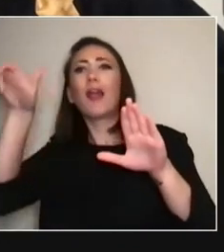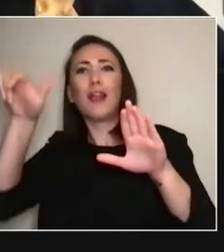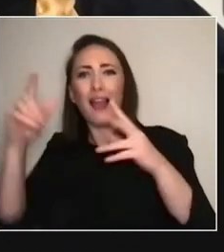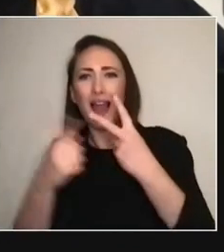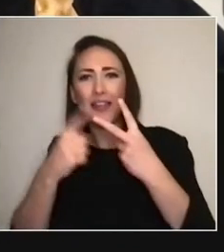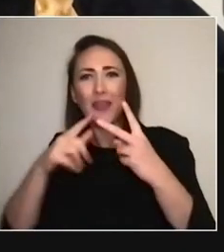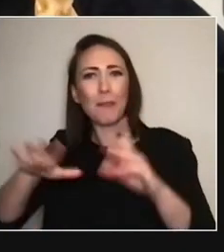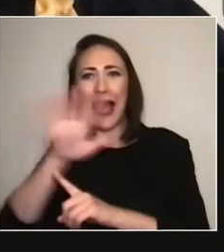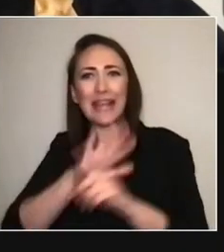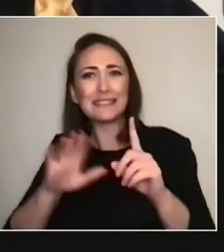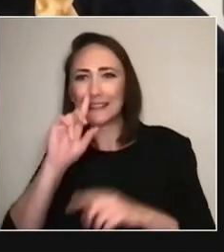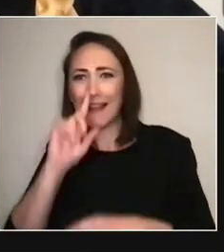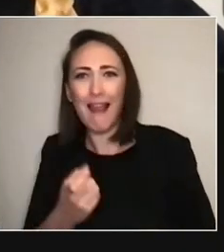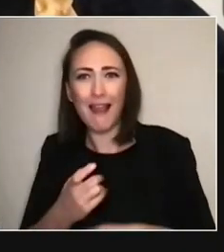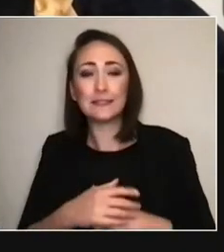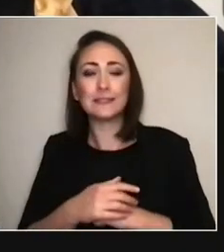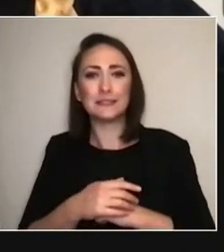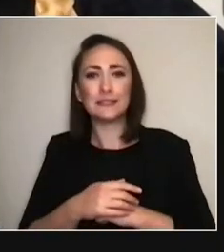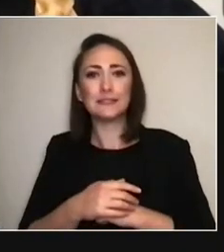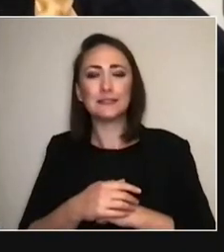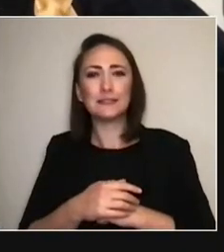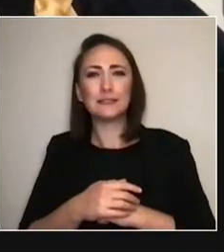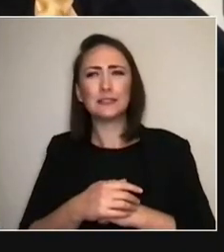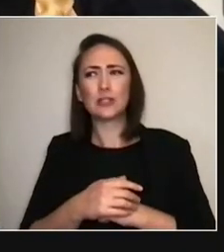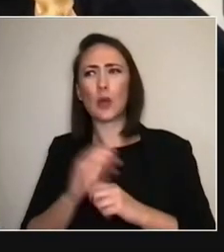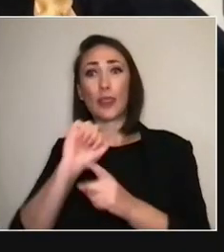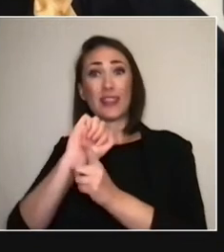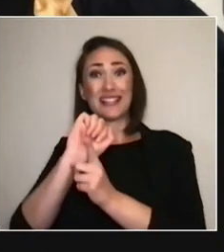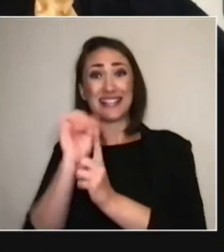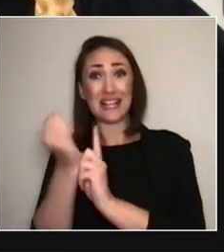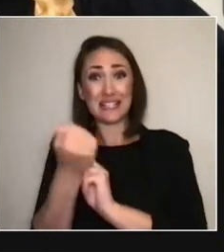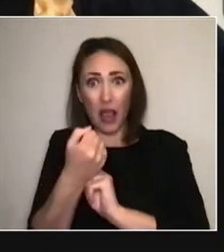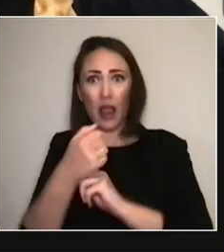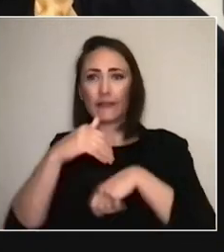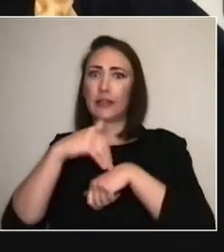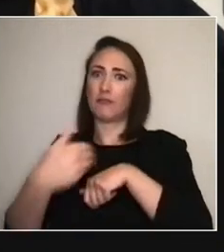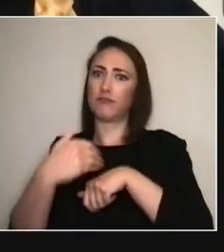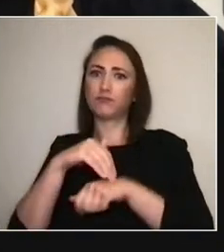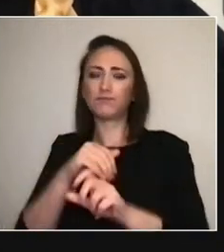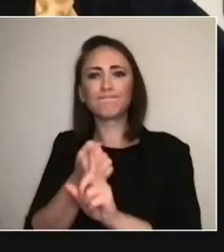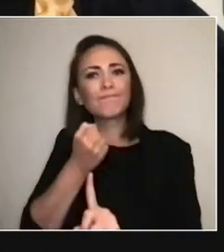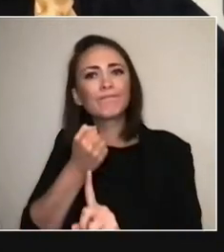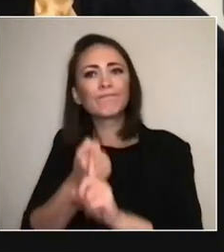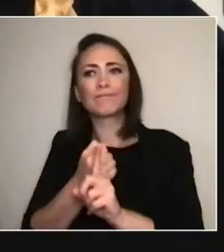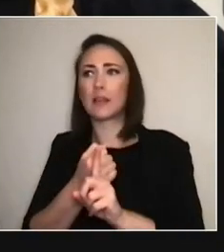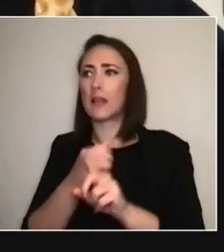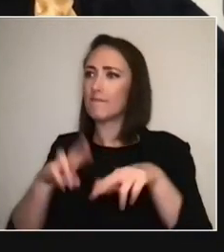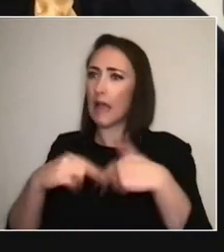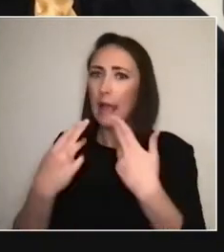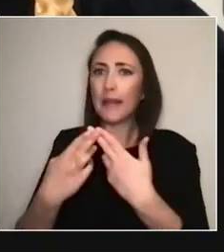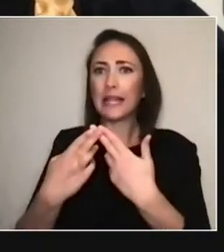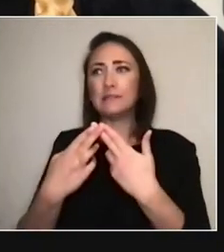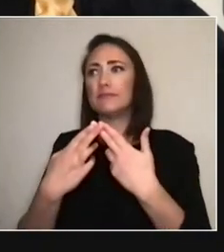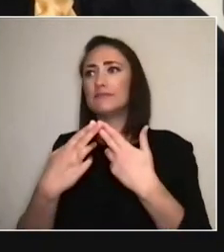But the after-effects of the societal transformation, the changes to our families, the people who've lost work,